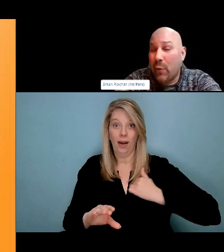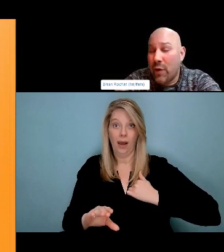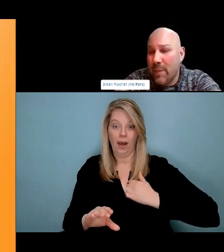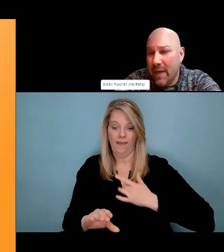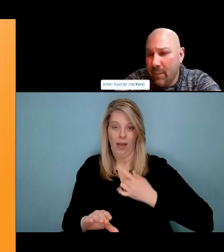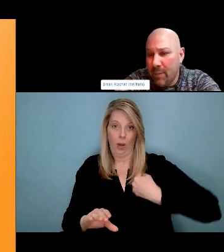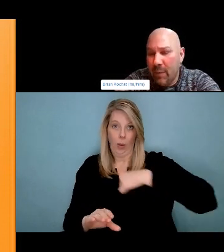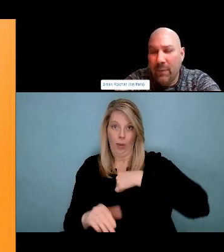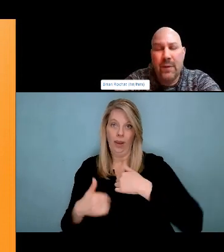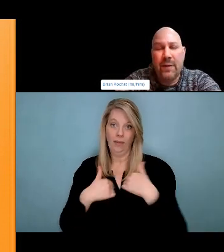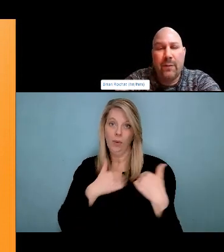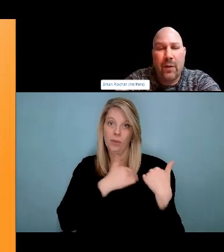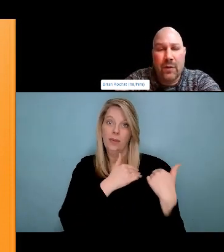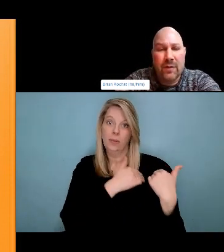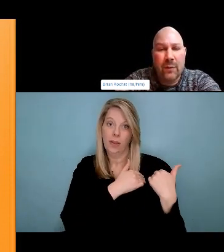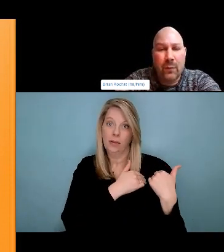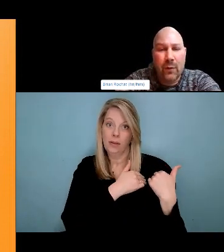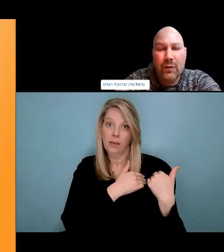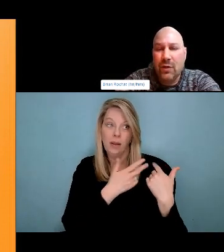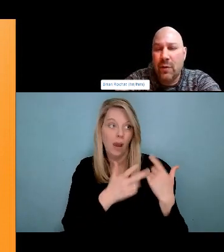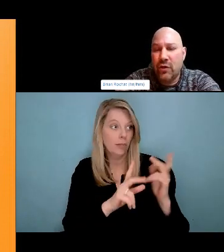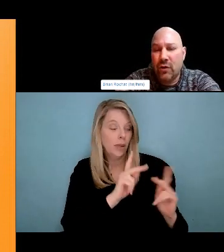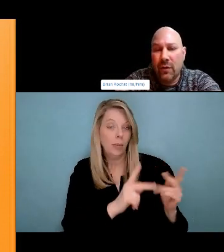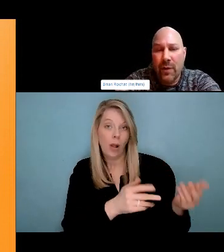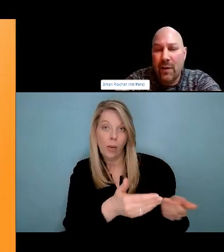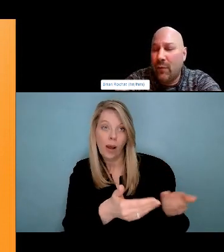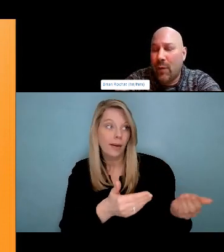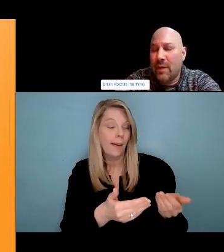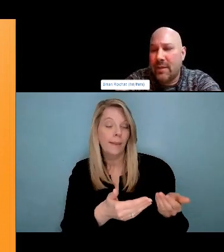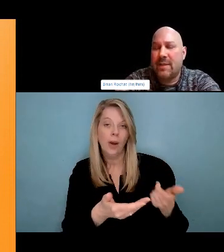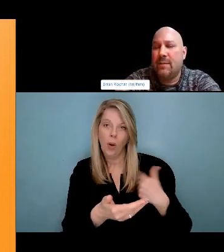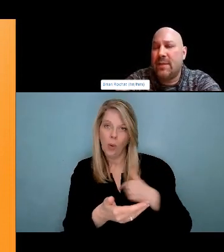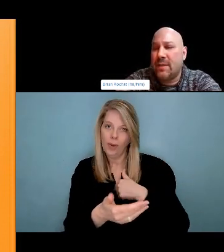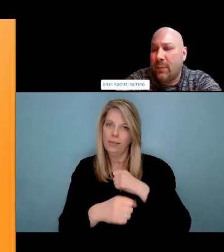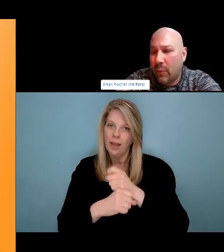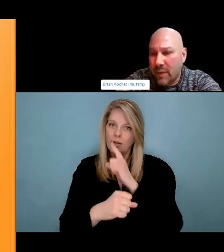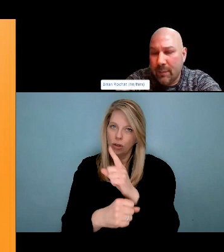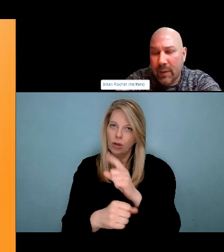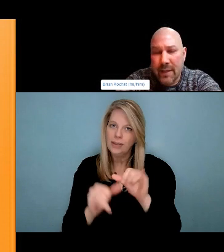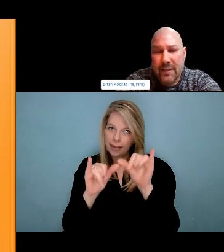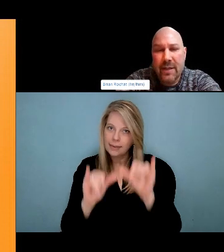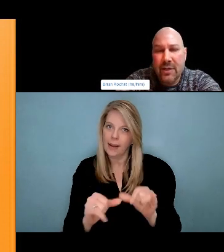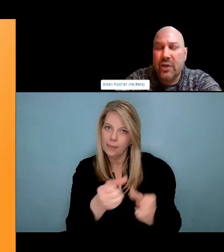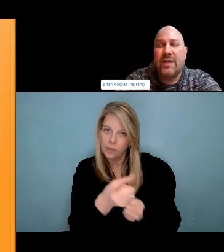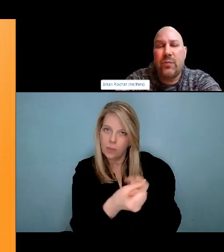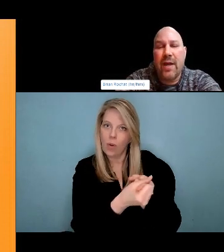And as we look at what, folks are putting in there for, you know, the things they love about their loved ones. We just want to be cognizant that, where we